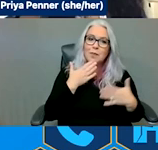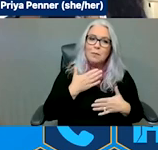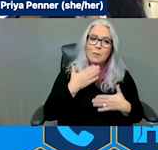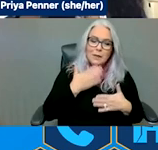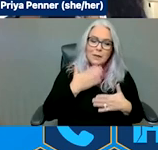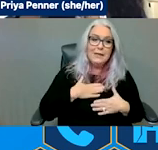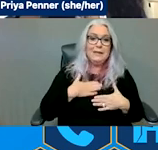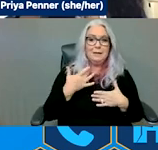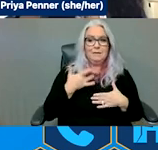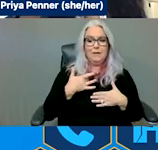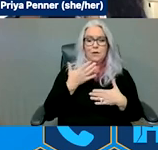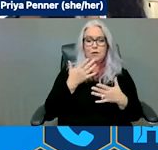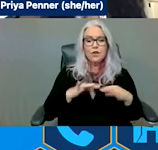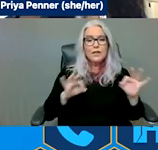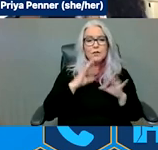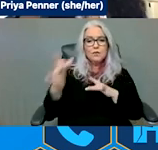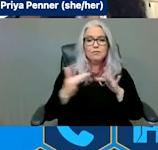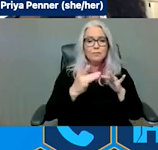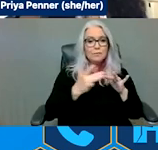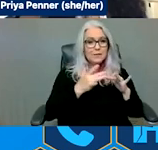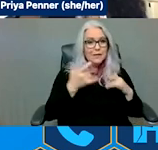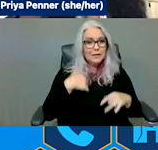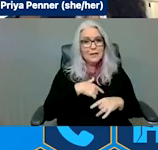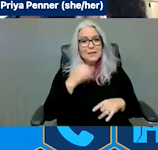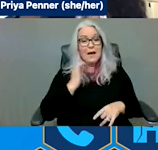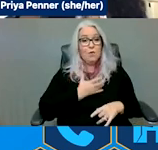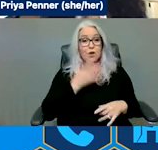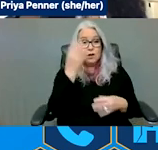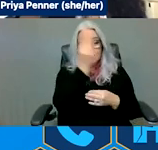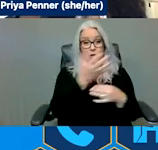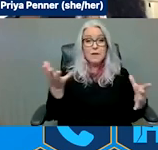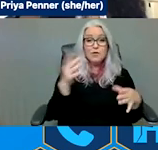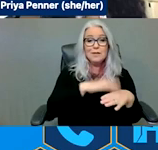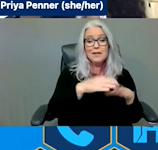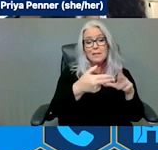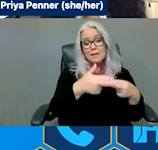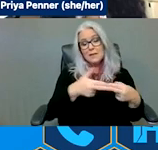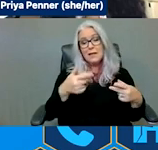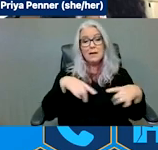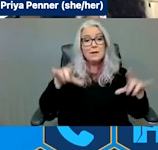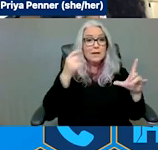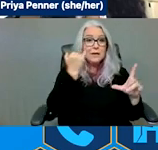Information is on the slides. We always encourage folks if you have, you know, resources that you're needing support